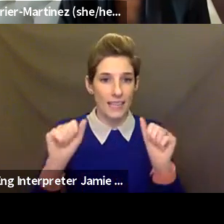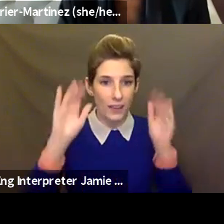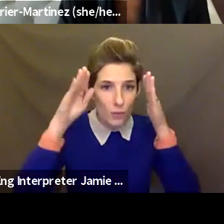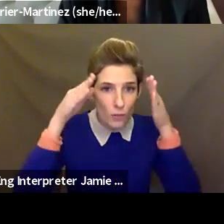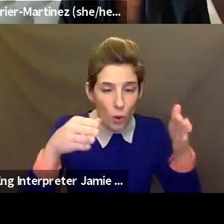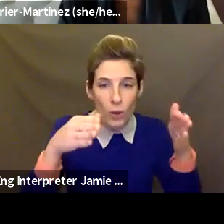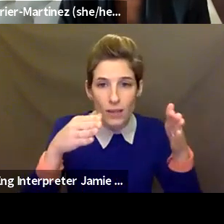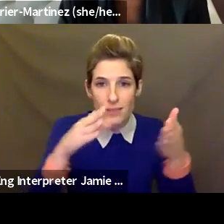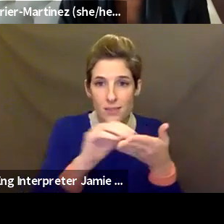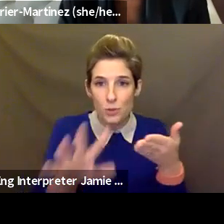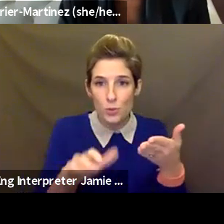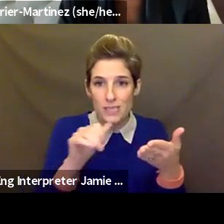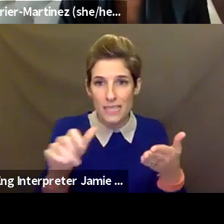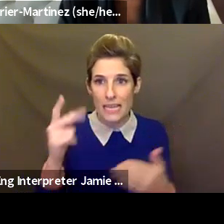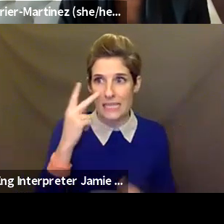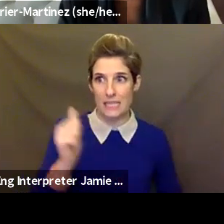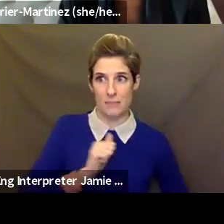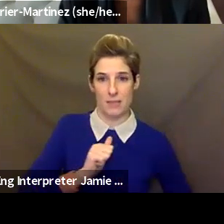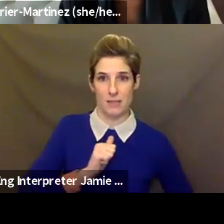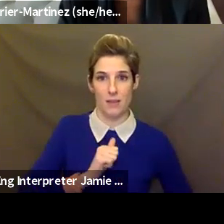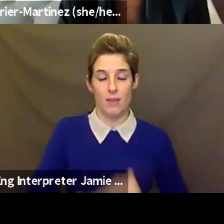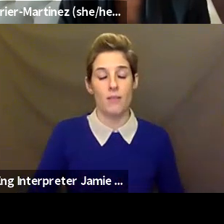add to this are, you know, private chat as an additional